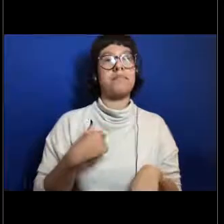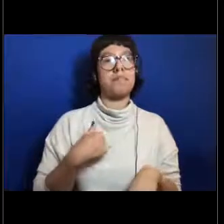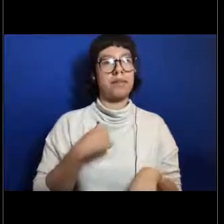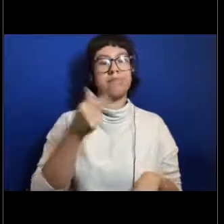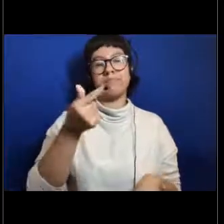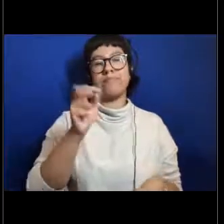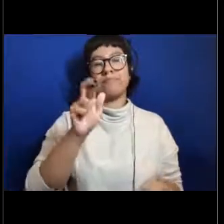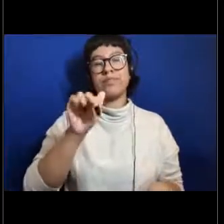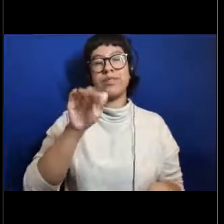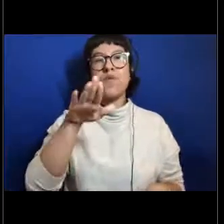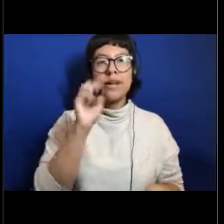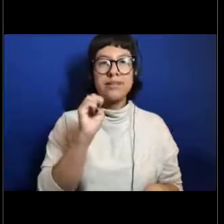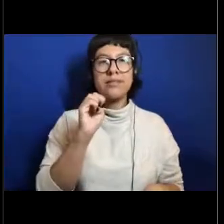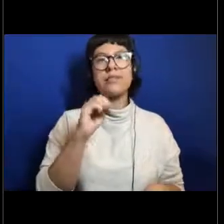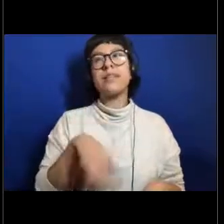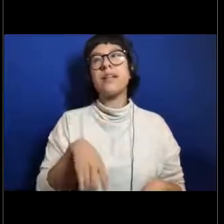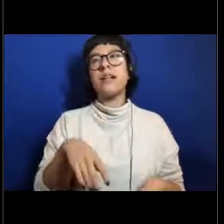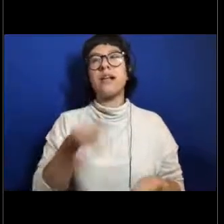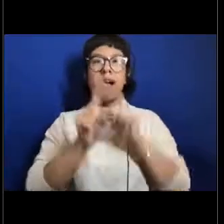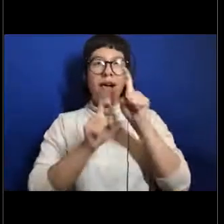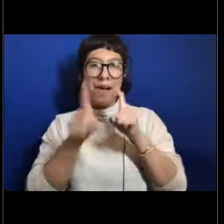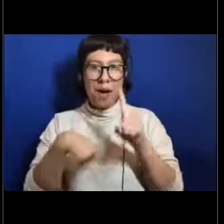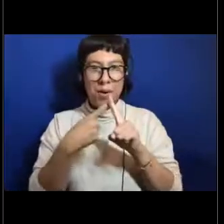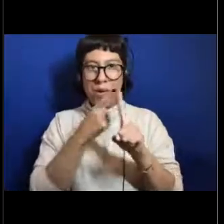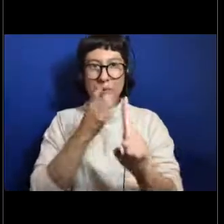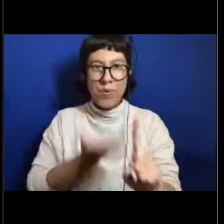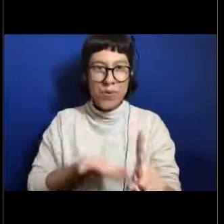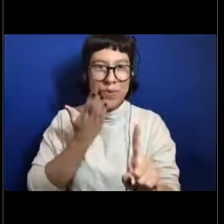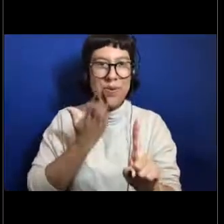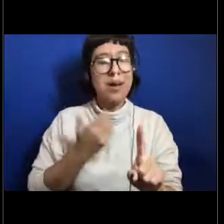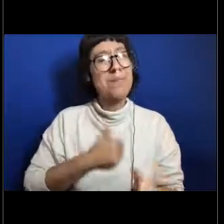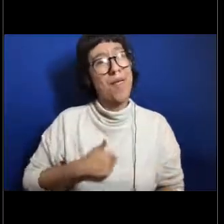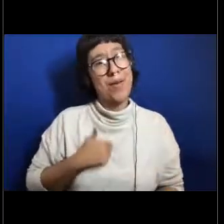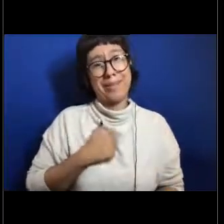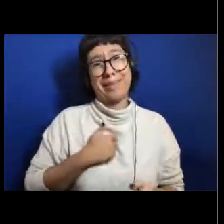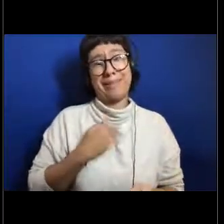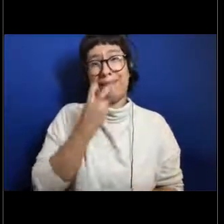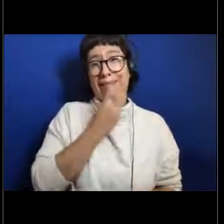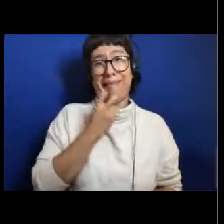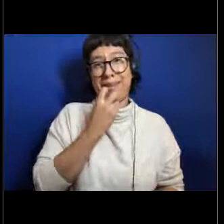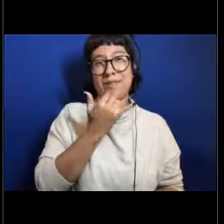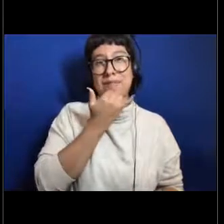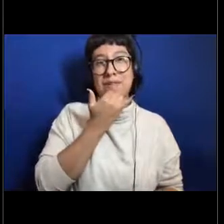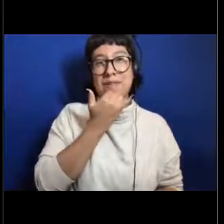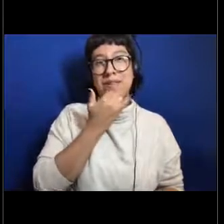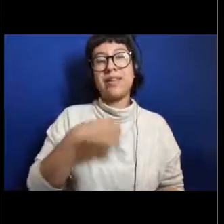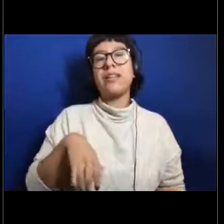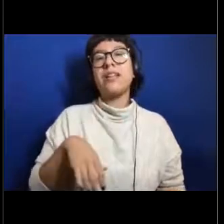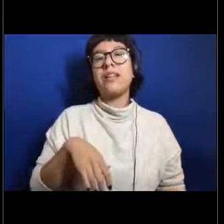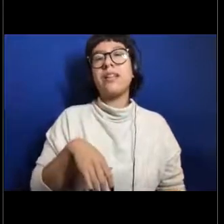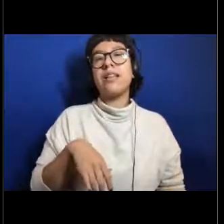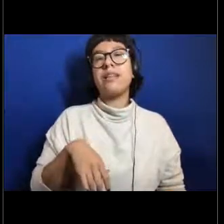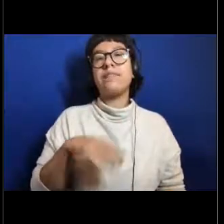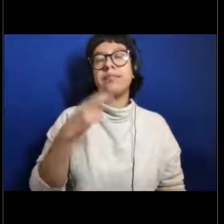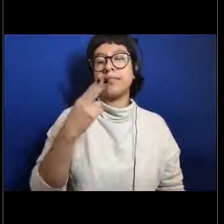at the beginning some questions about you and I apologize for pronouncing this incorrectly but Miss class is wondering